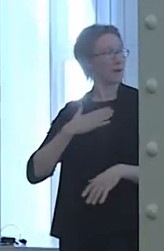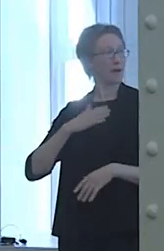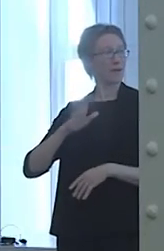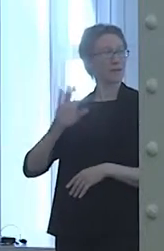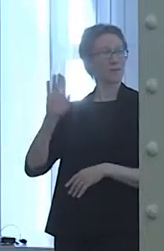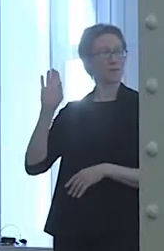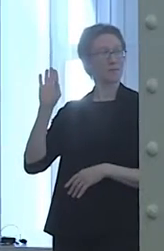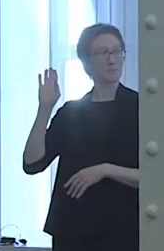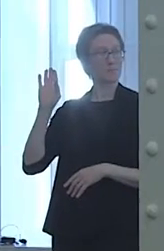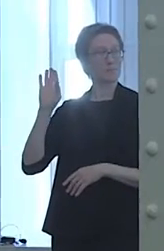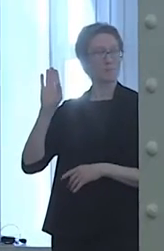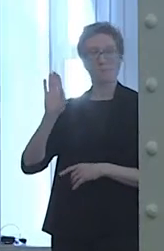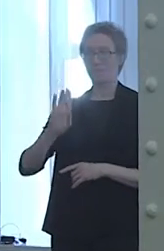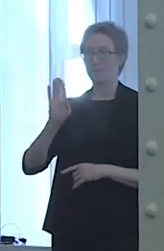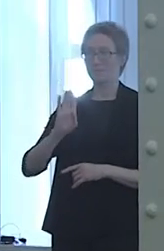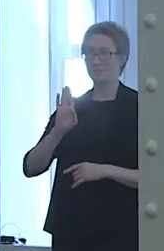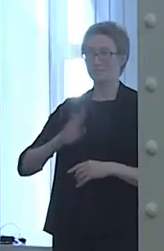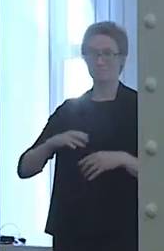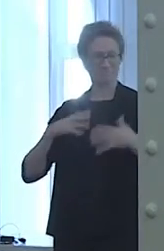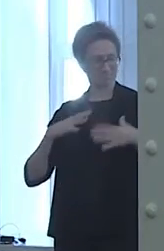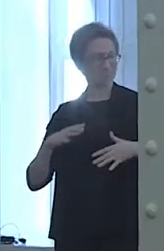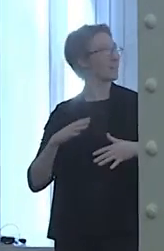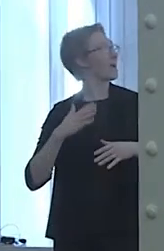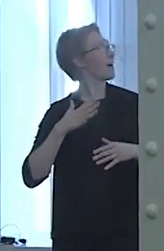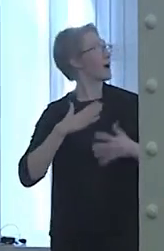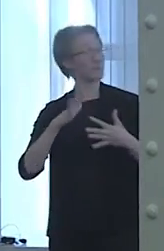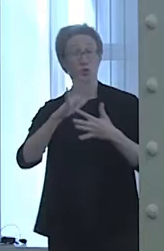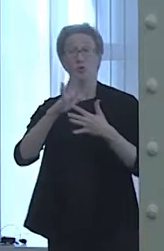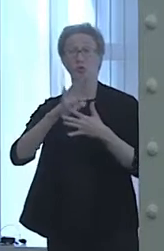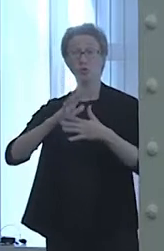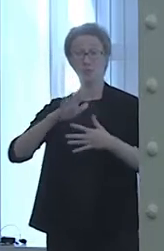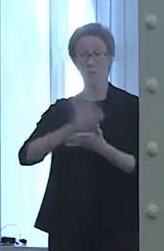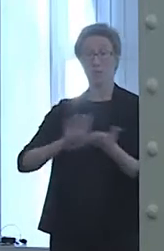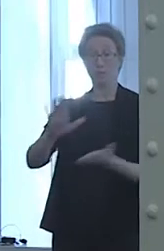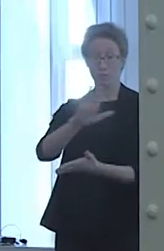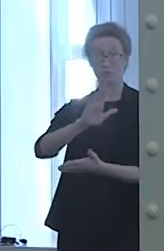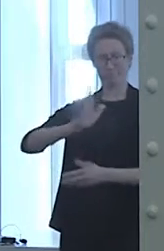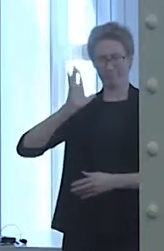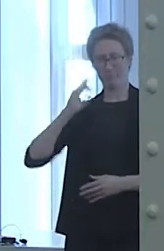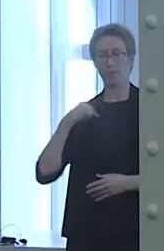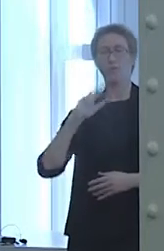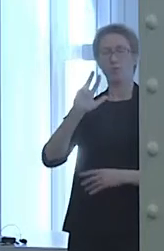I was a junior in college, and it was the third consecutive day I had spent in bed.